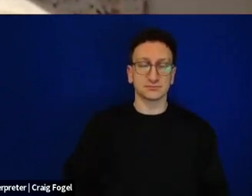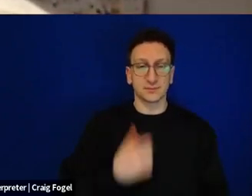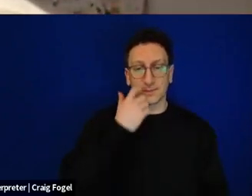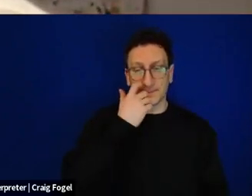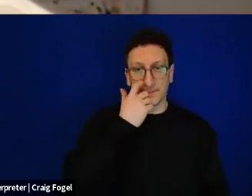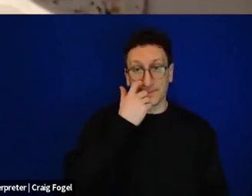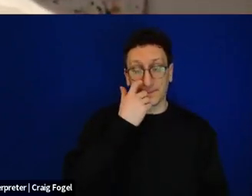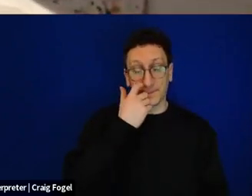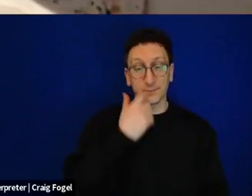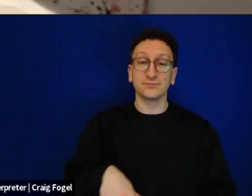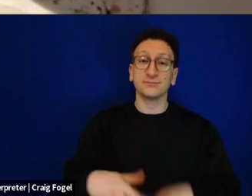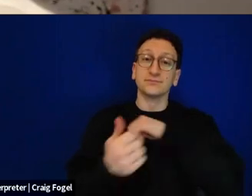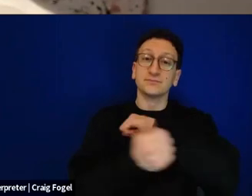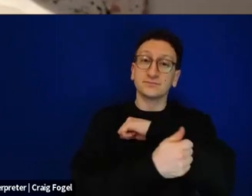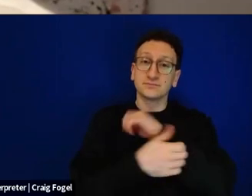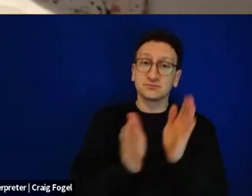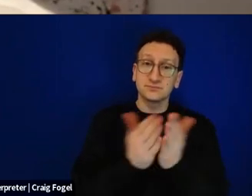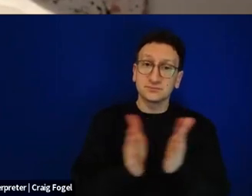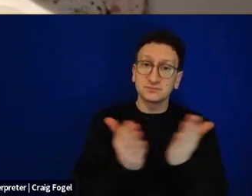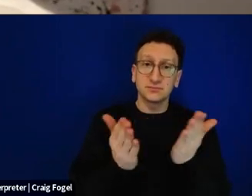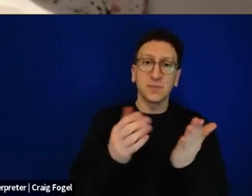In the Haggadah that we created after October 7th, we tried to reflect those